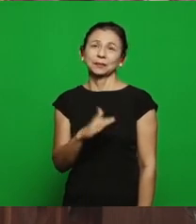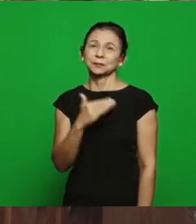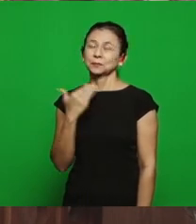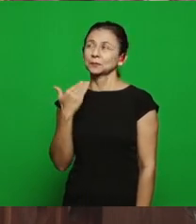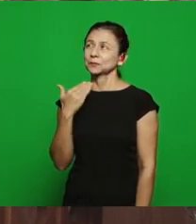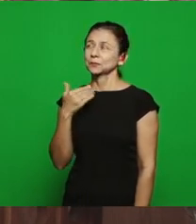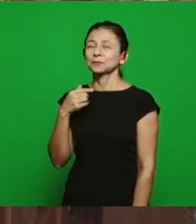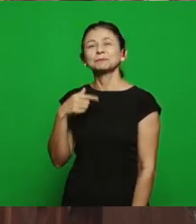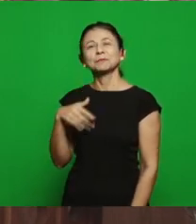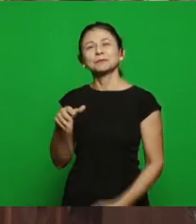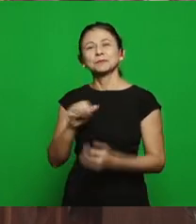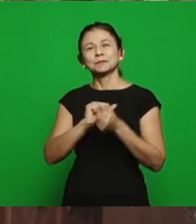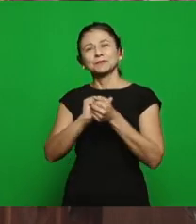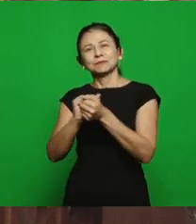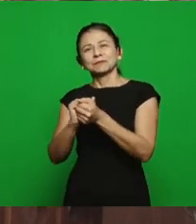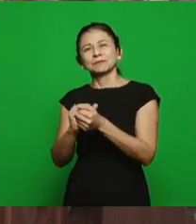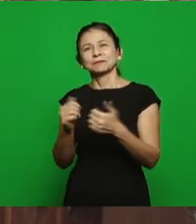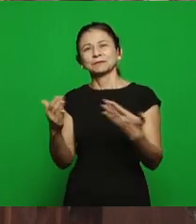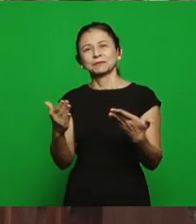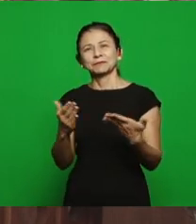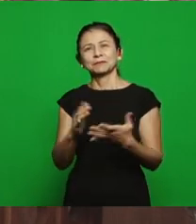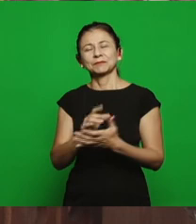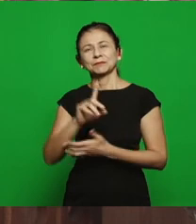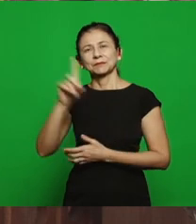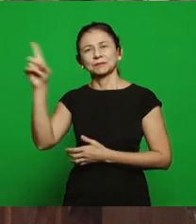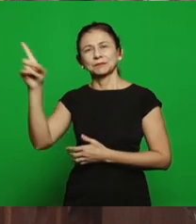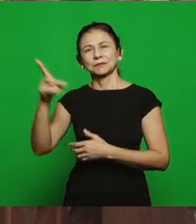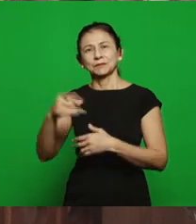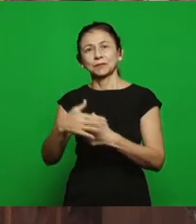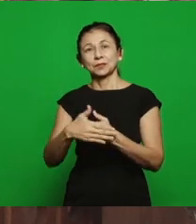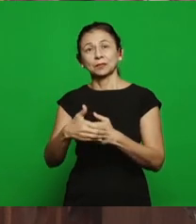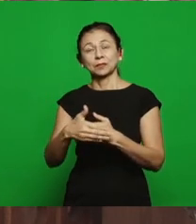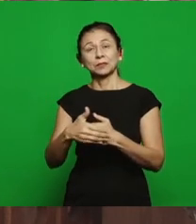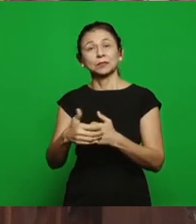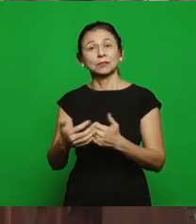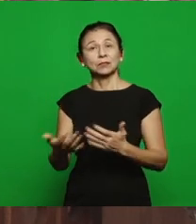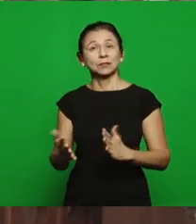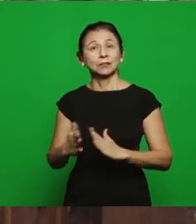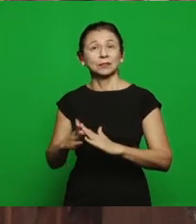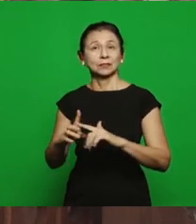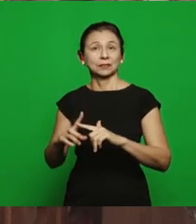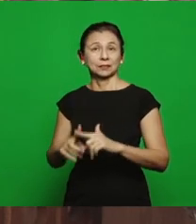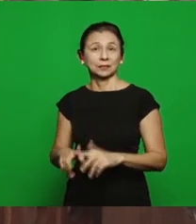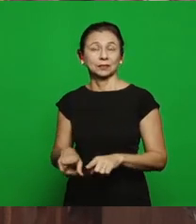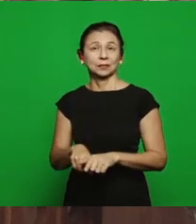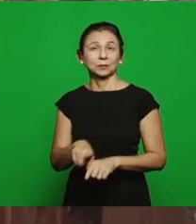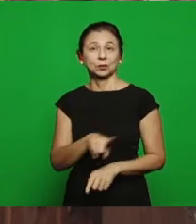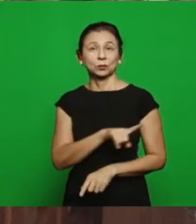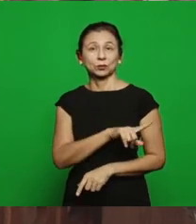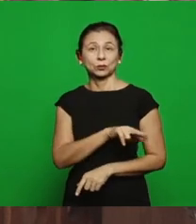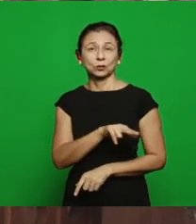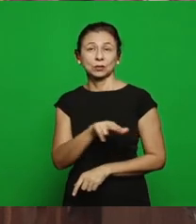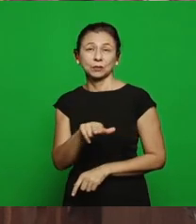the Lord and may God comfort the church and our brethren from Mahanaim, that even today